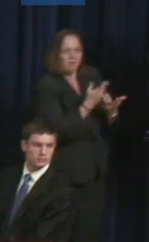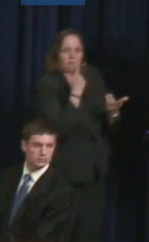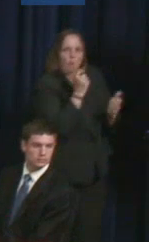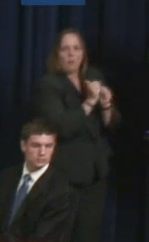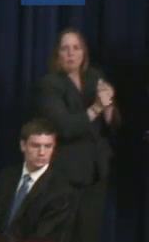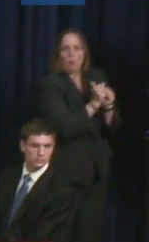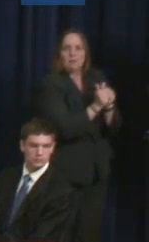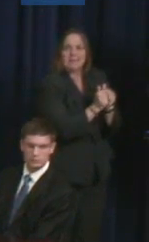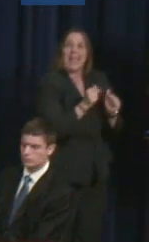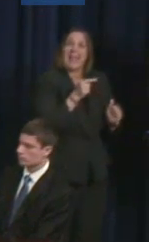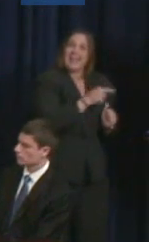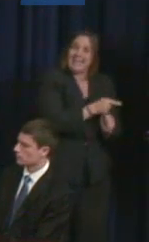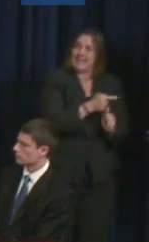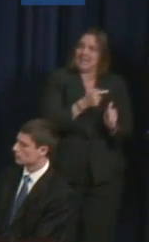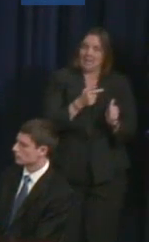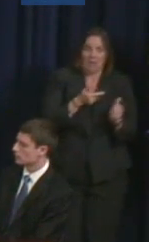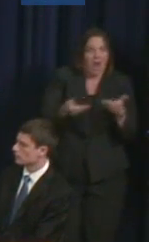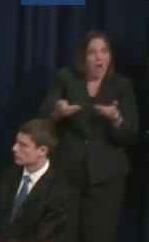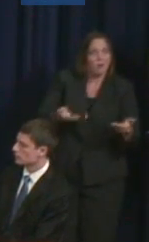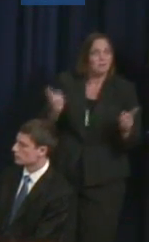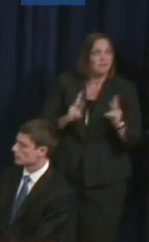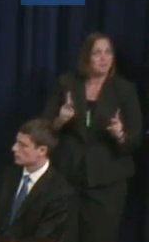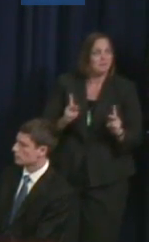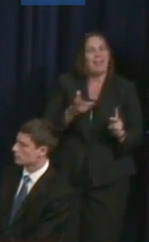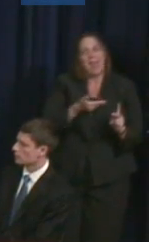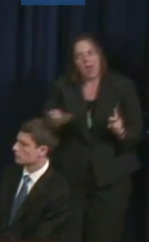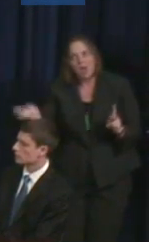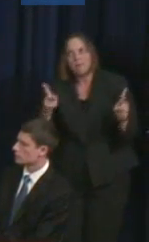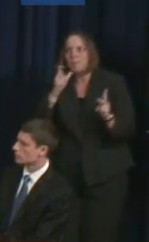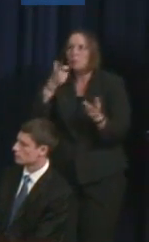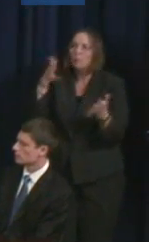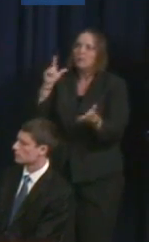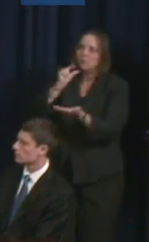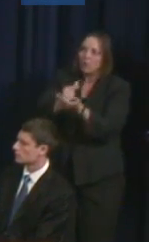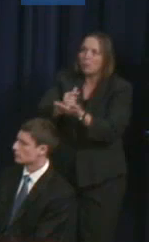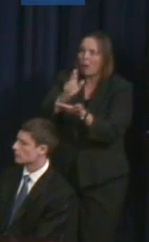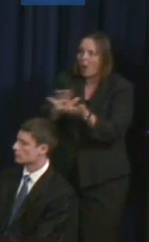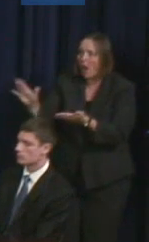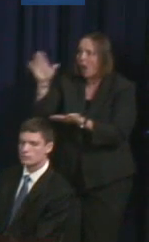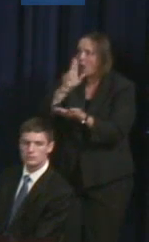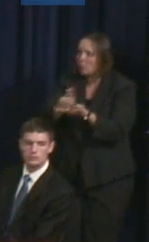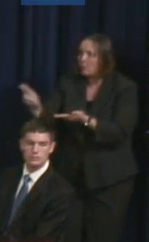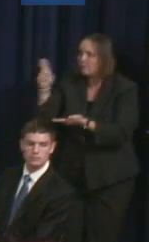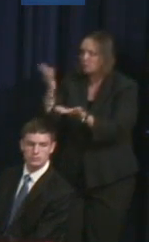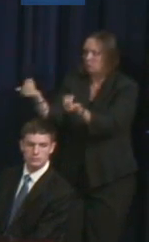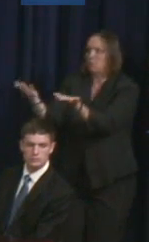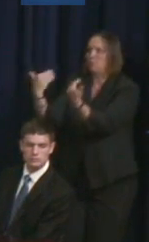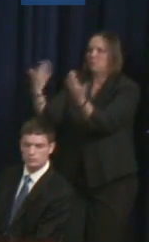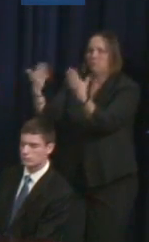graduate from college to work and help build his company. So seeing these young people graduate, seeing their